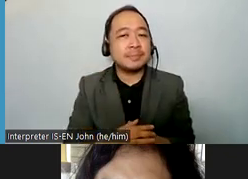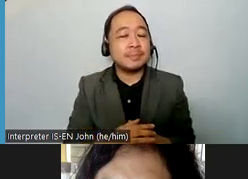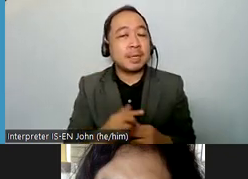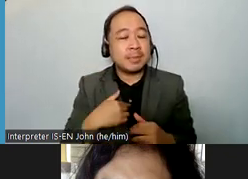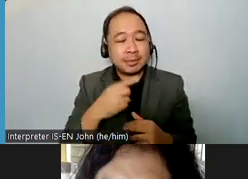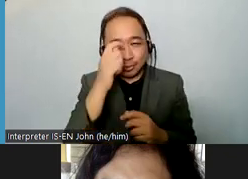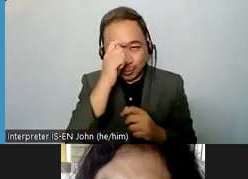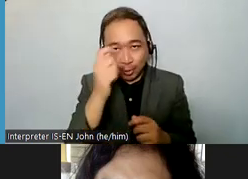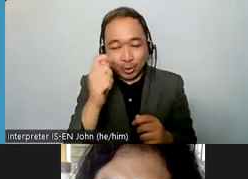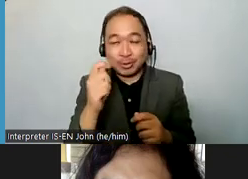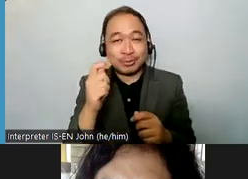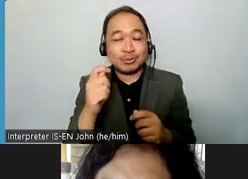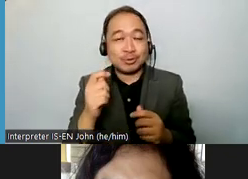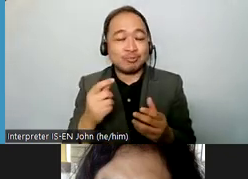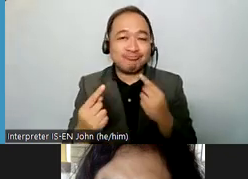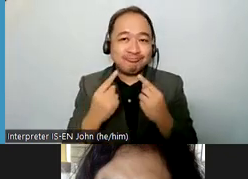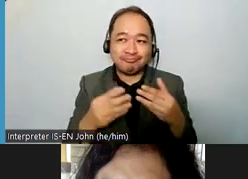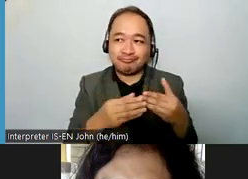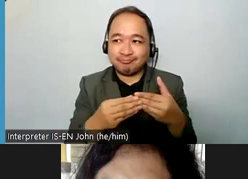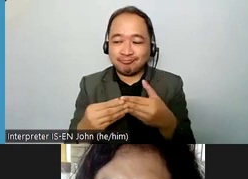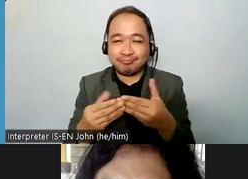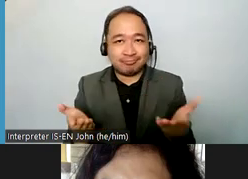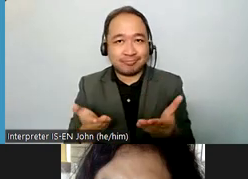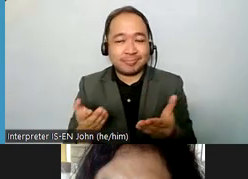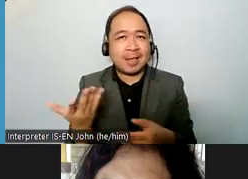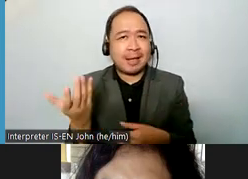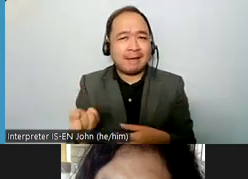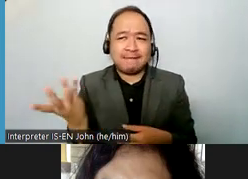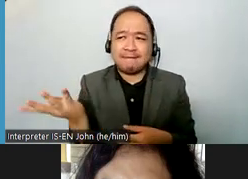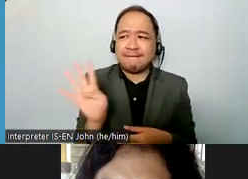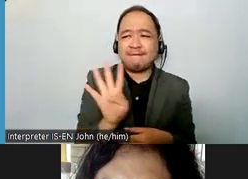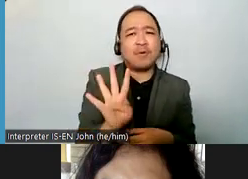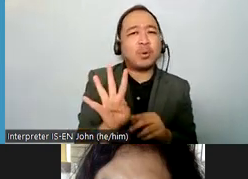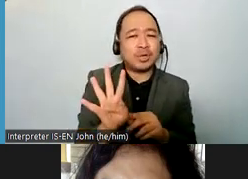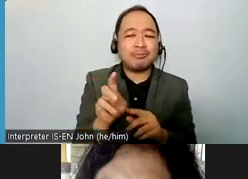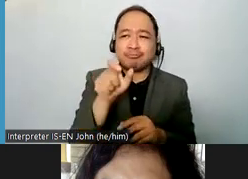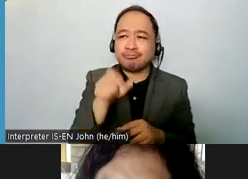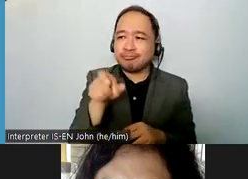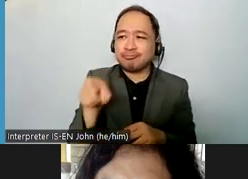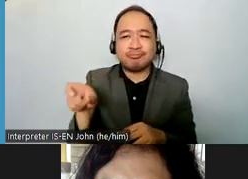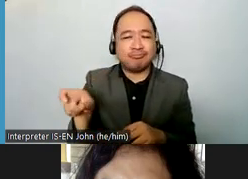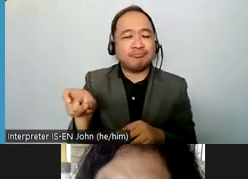leaders and experts each with a i think a really unique and informed perspective on this topic of